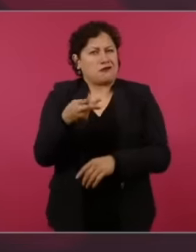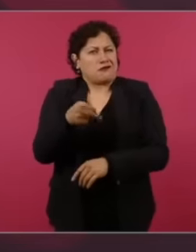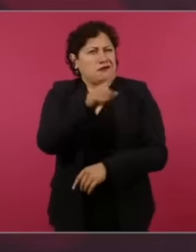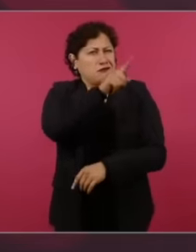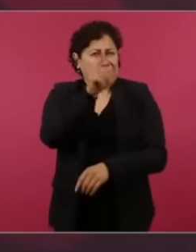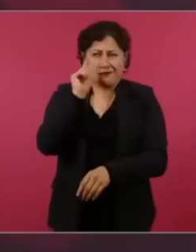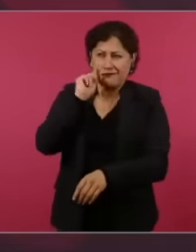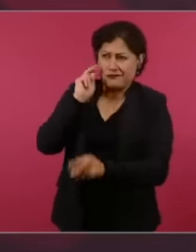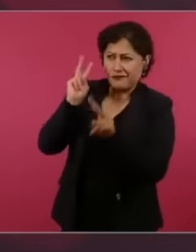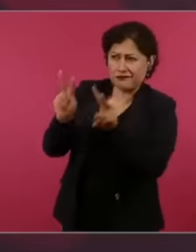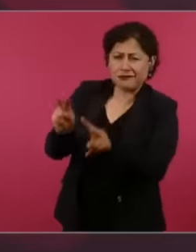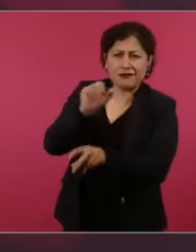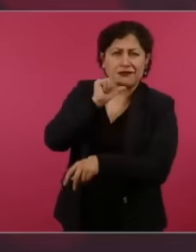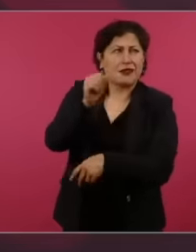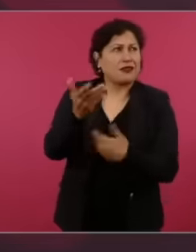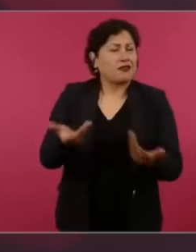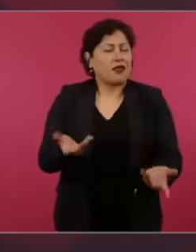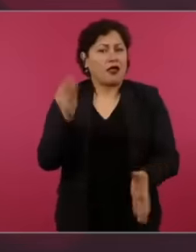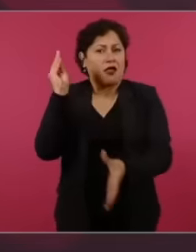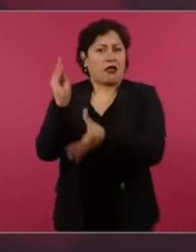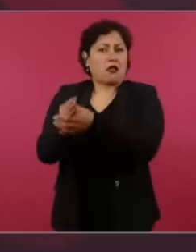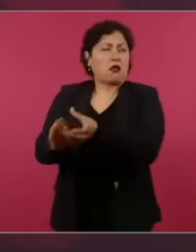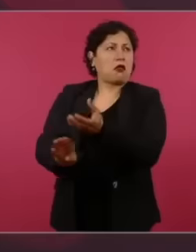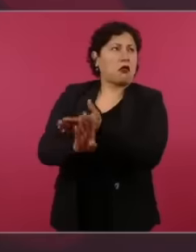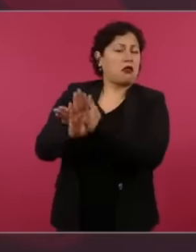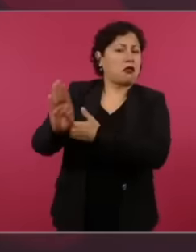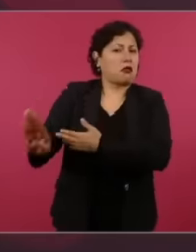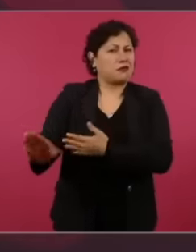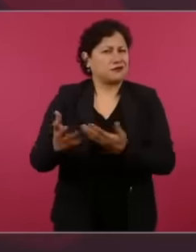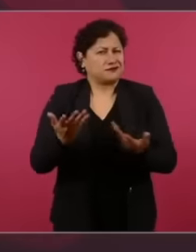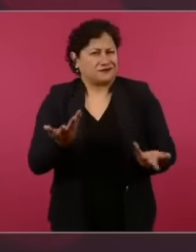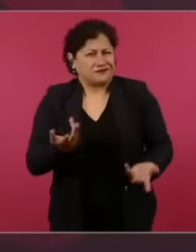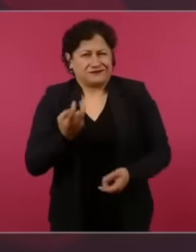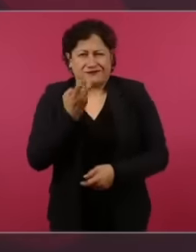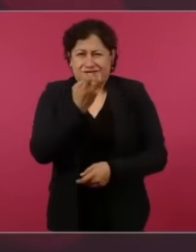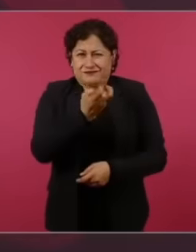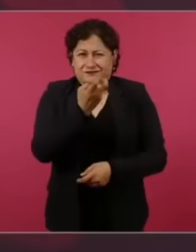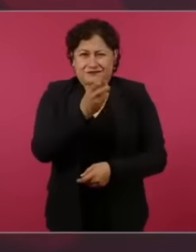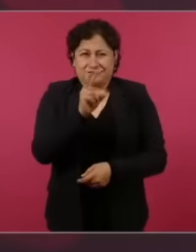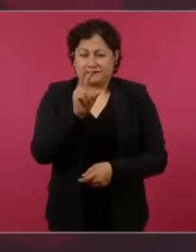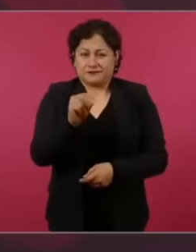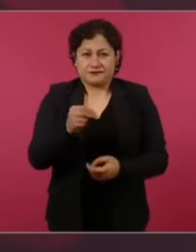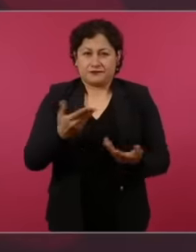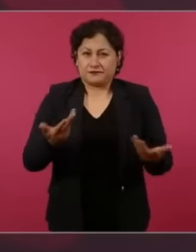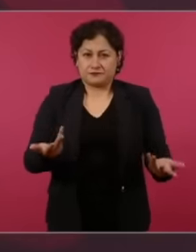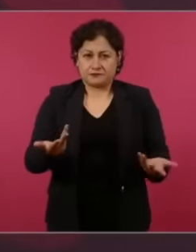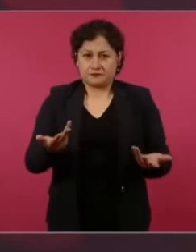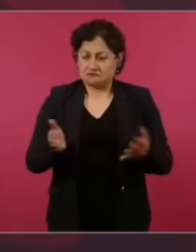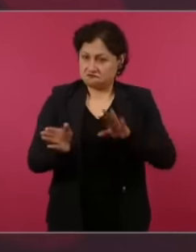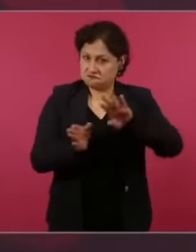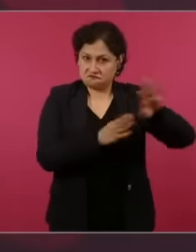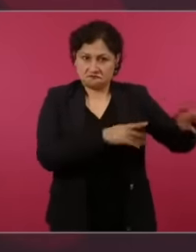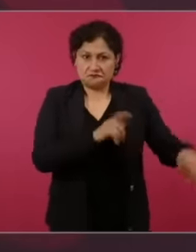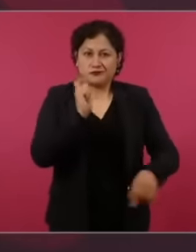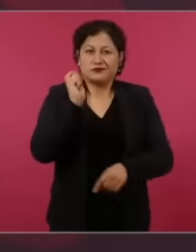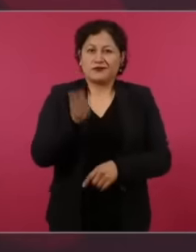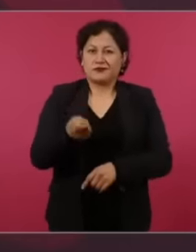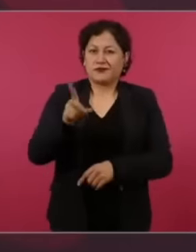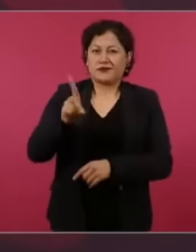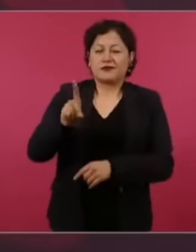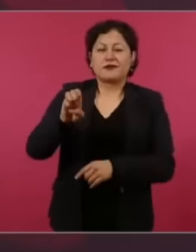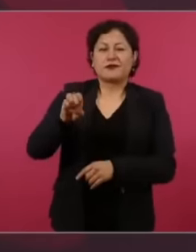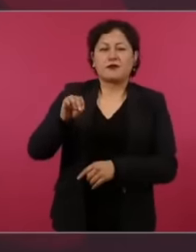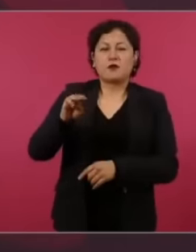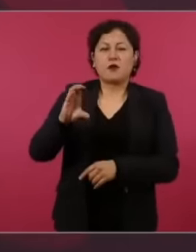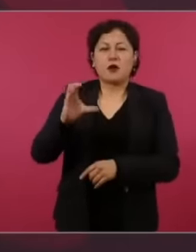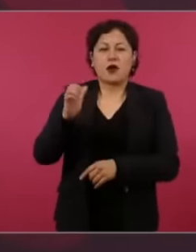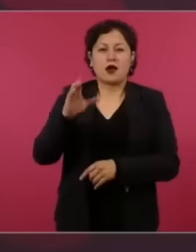marginalized democracy is when the people are the main actor